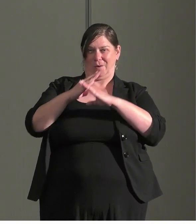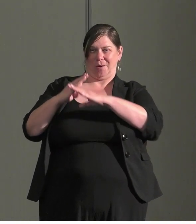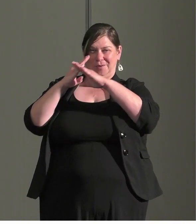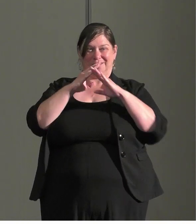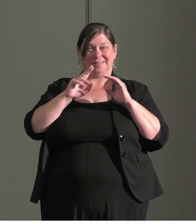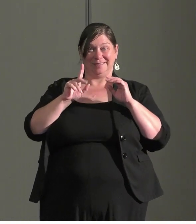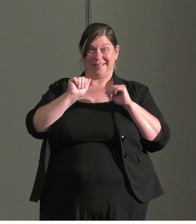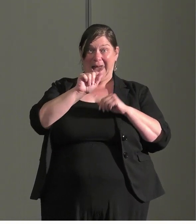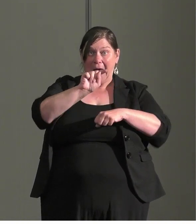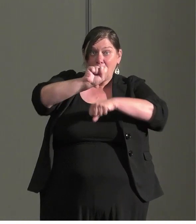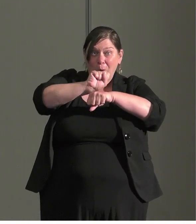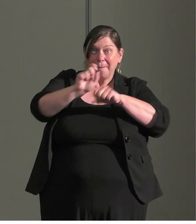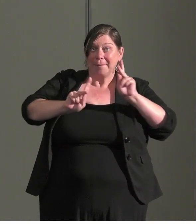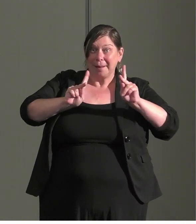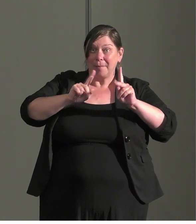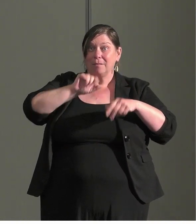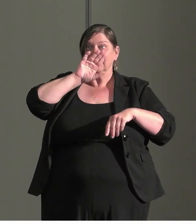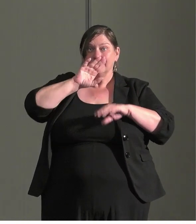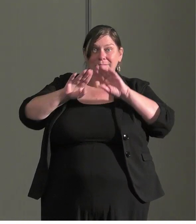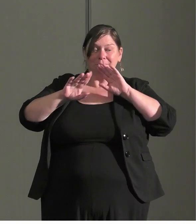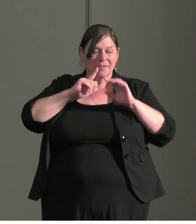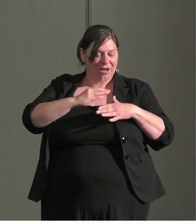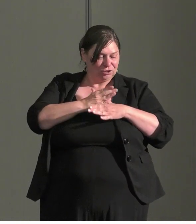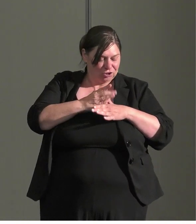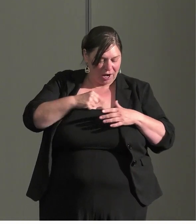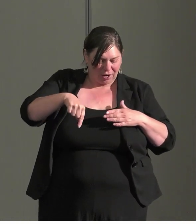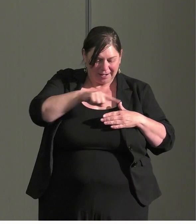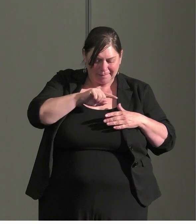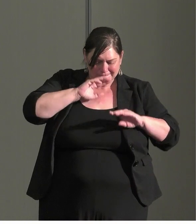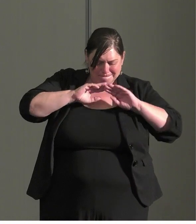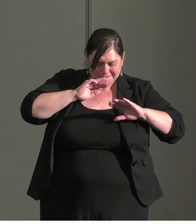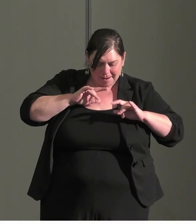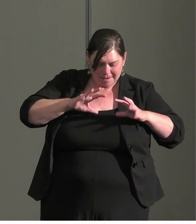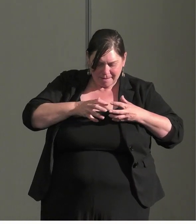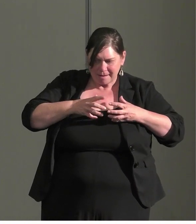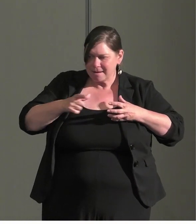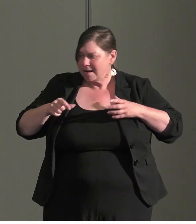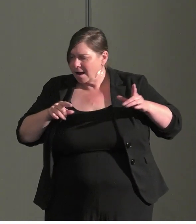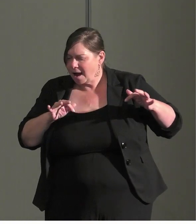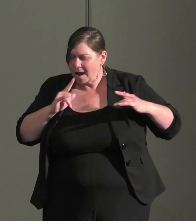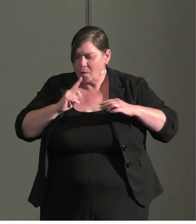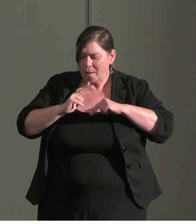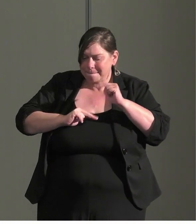having and sharing with their groups and building something with a group of individuals with the